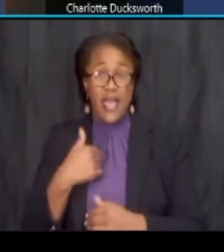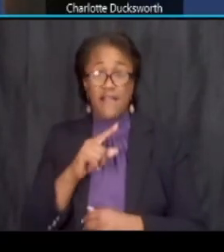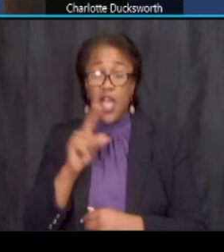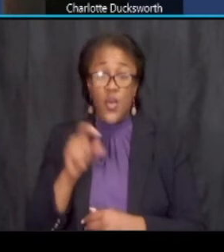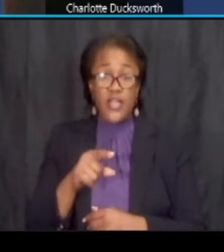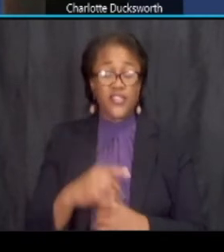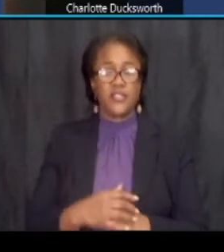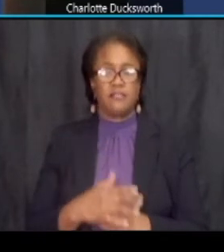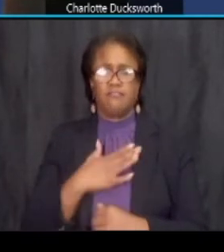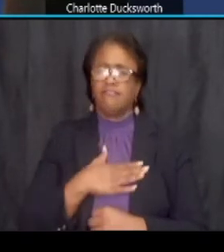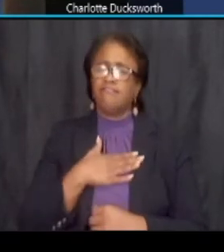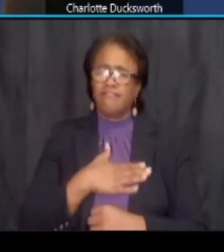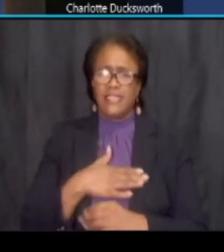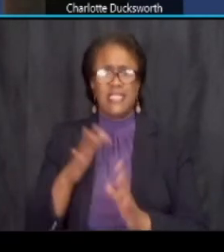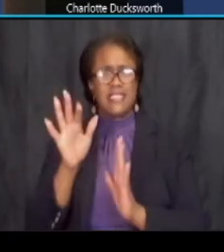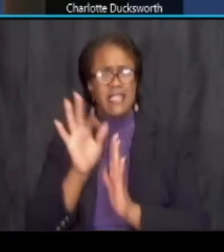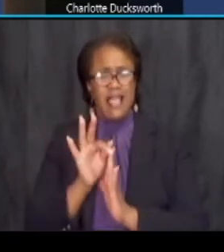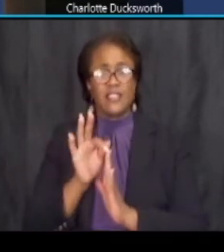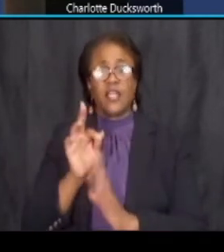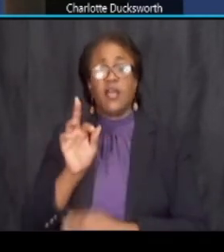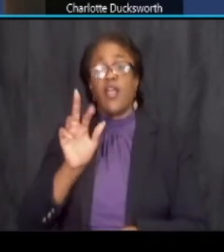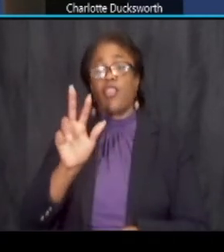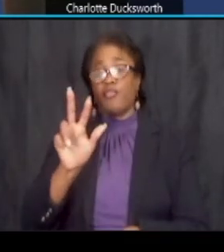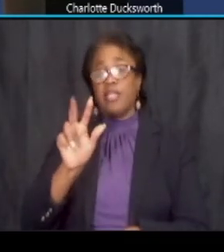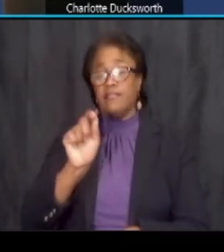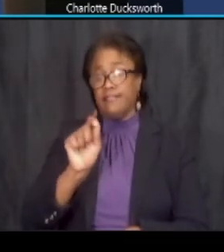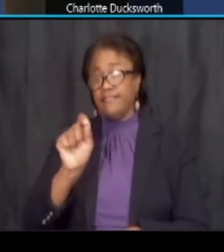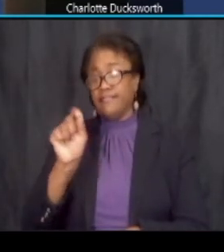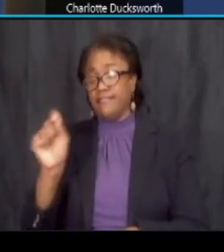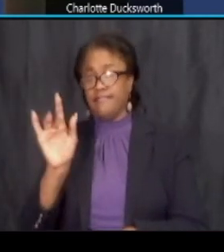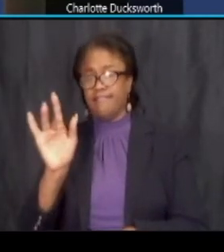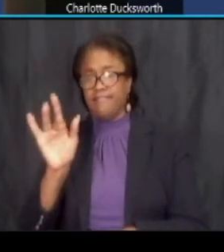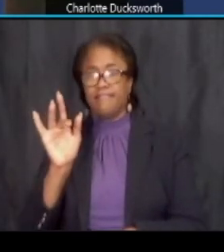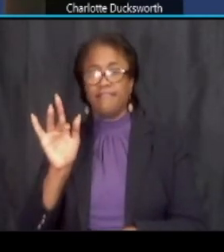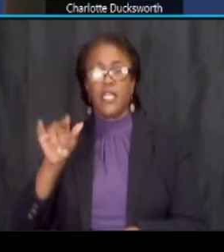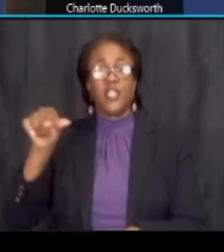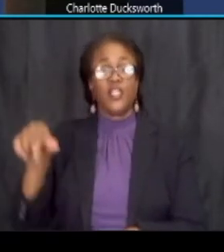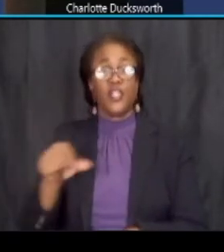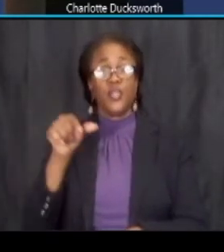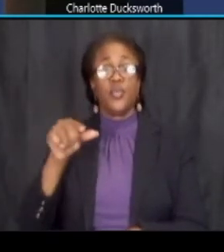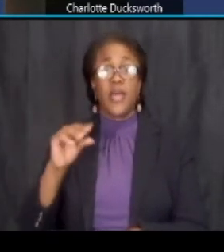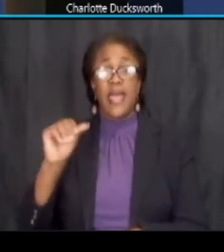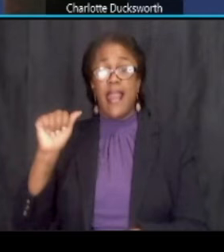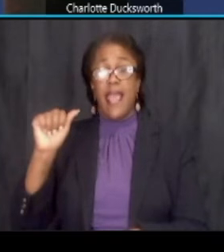um please select the three dot icon um where you'll see the q a pop up and go ahead and type